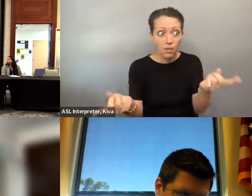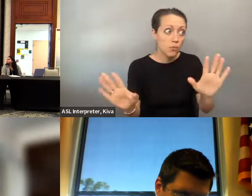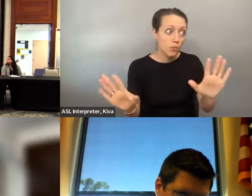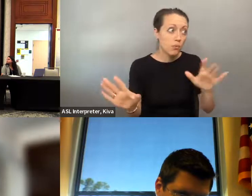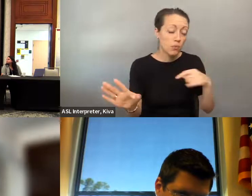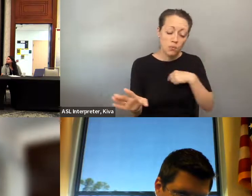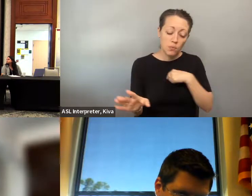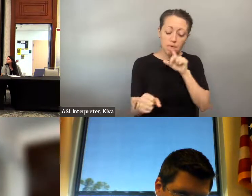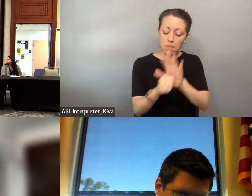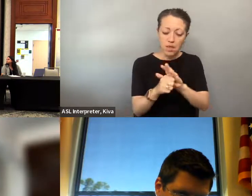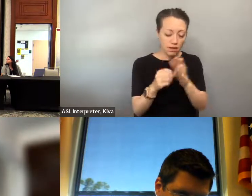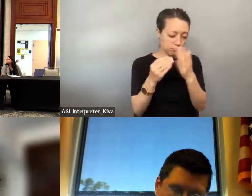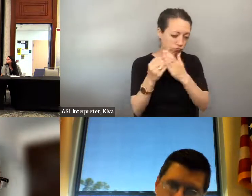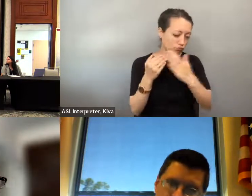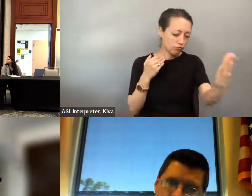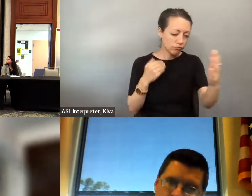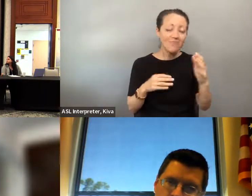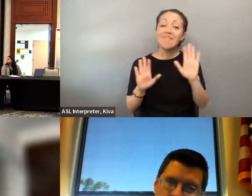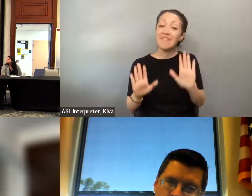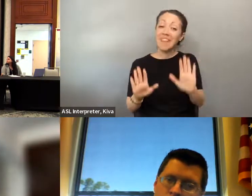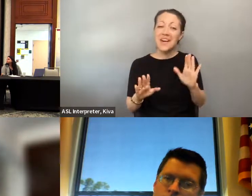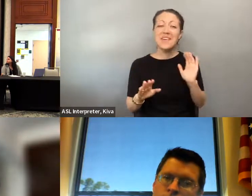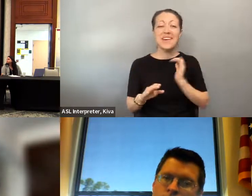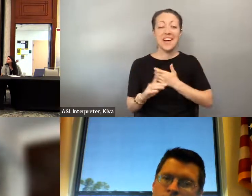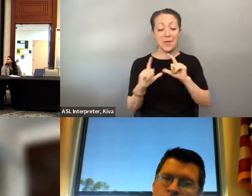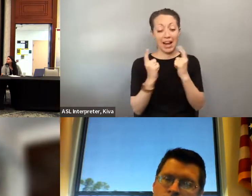absolutely committed to this journey and we -- I can commit to you that we will continue that. Now, with regards to